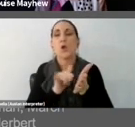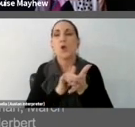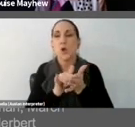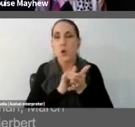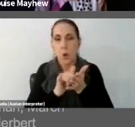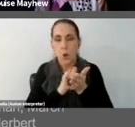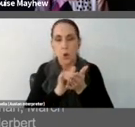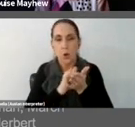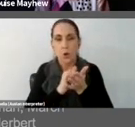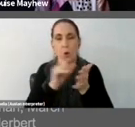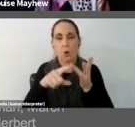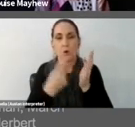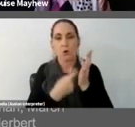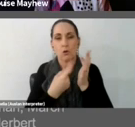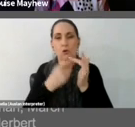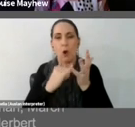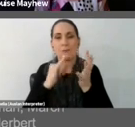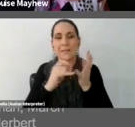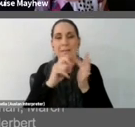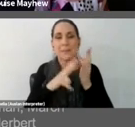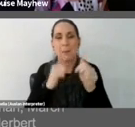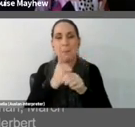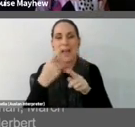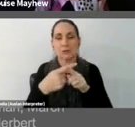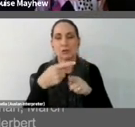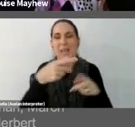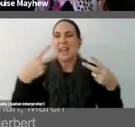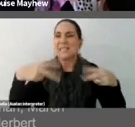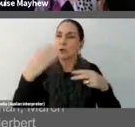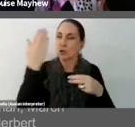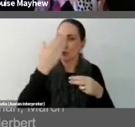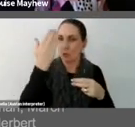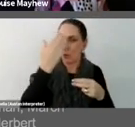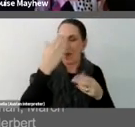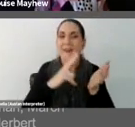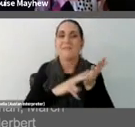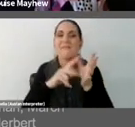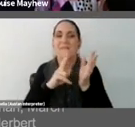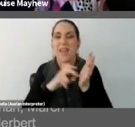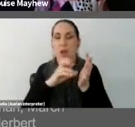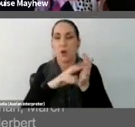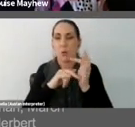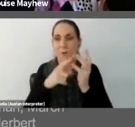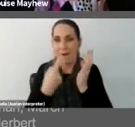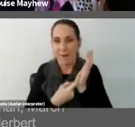School of Vancouver, and here they are gathered at the Vancouver Aquatic Center.